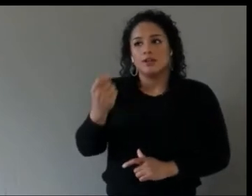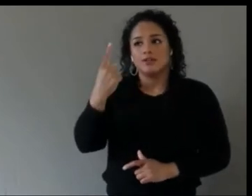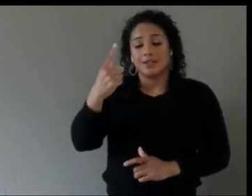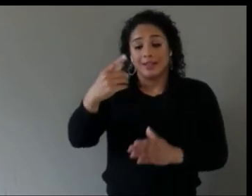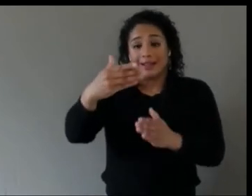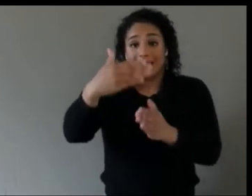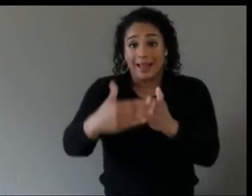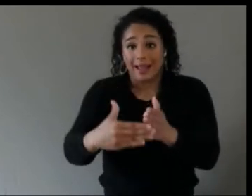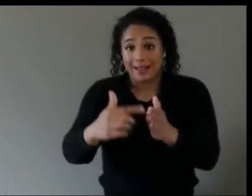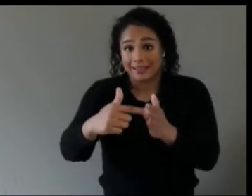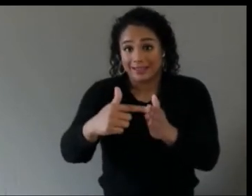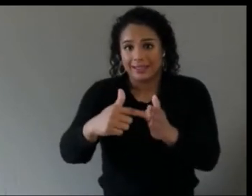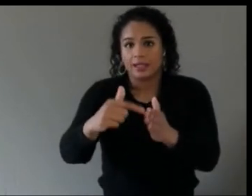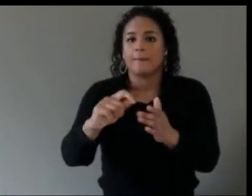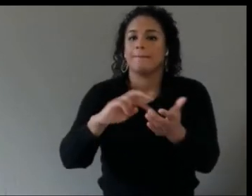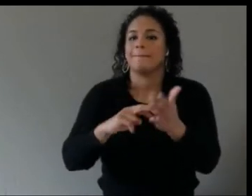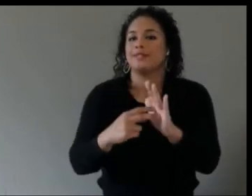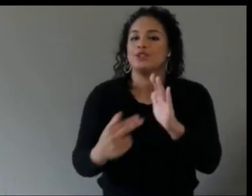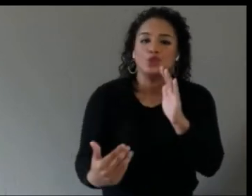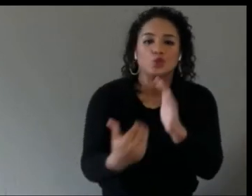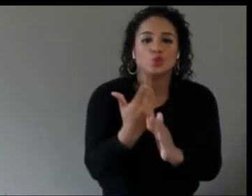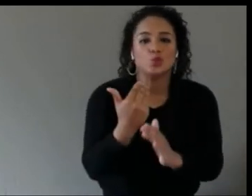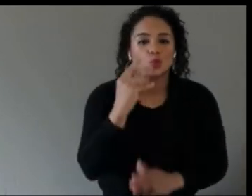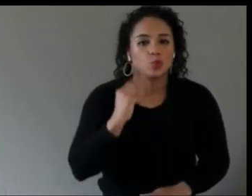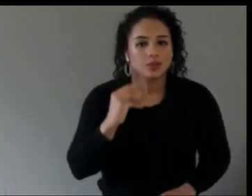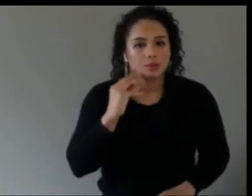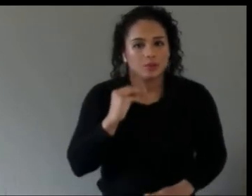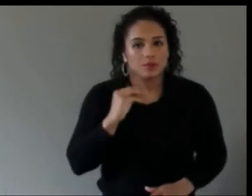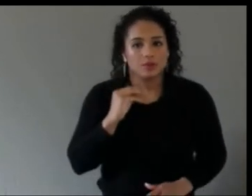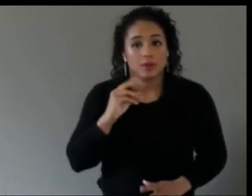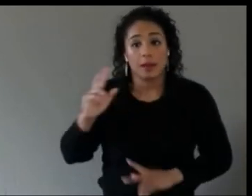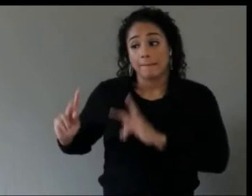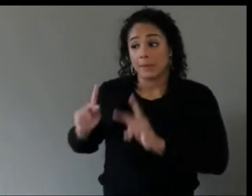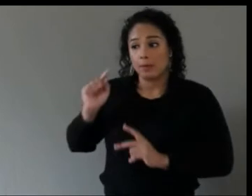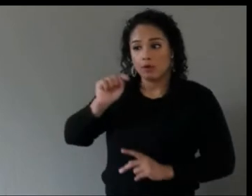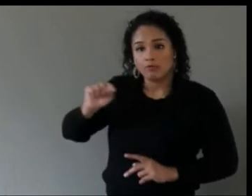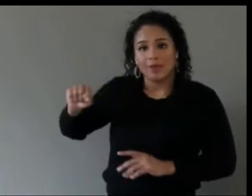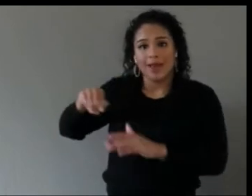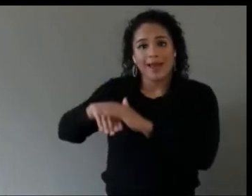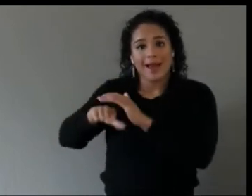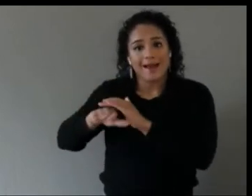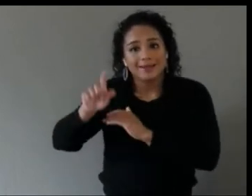that experience received by people with different access needs, with different preferences and